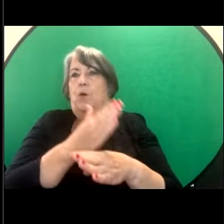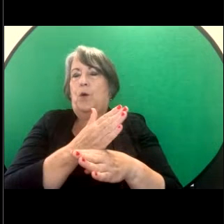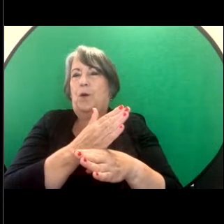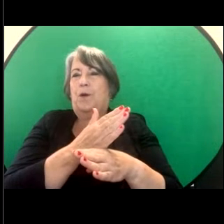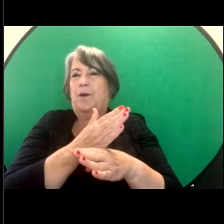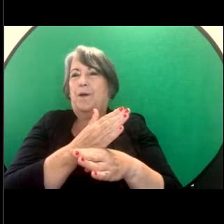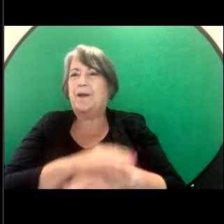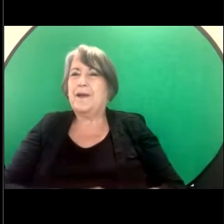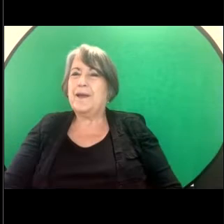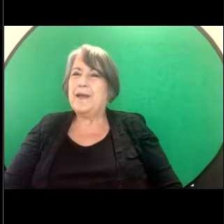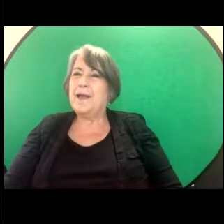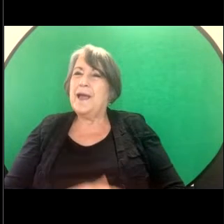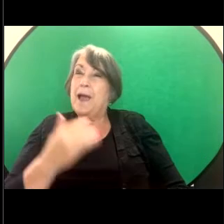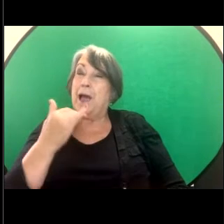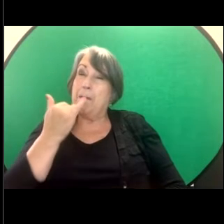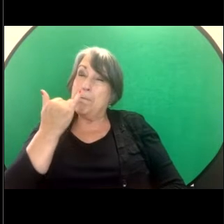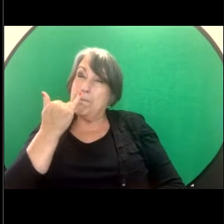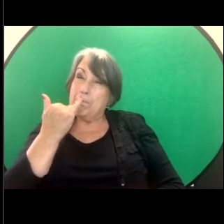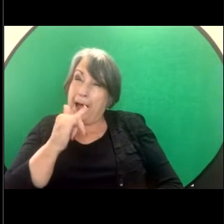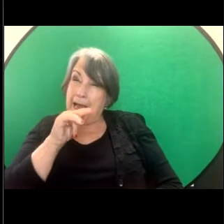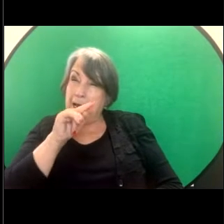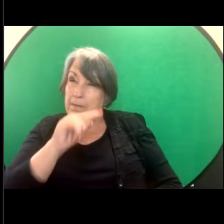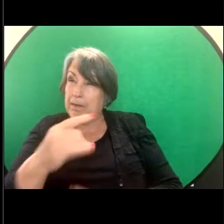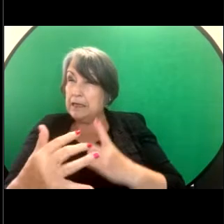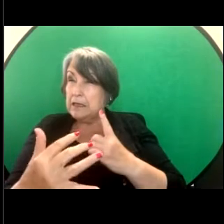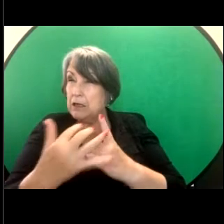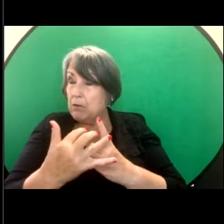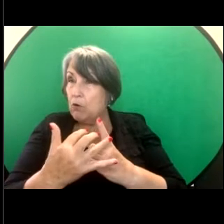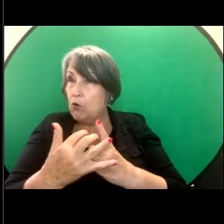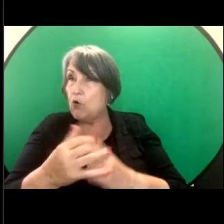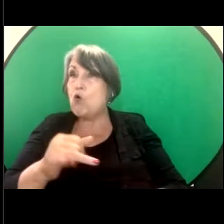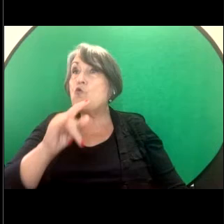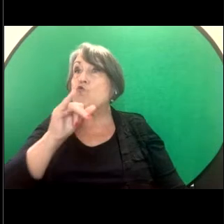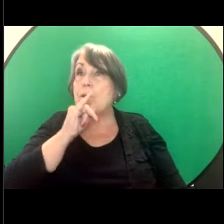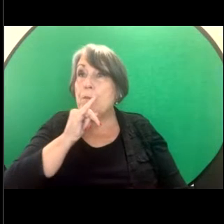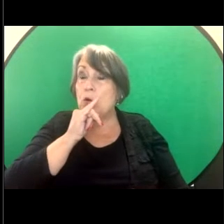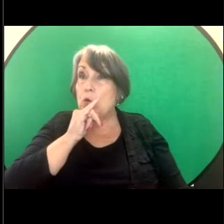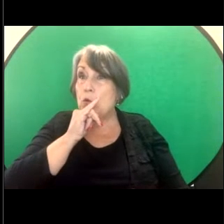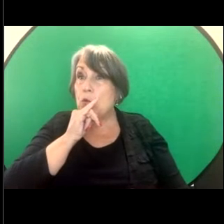This may be sexual harassment. This may be a criminal offence. Amy has the right to complain